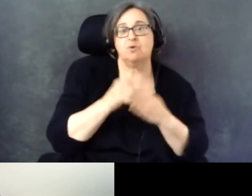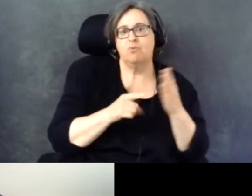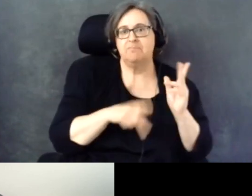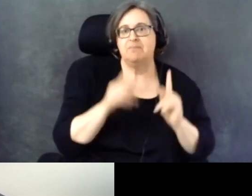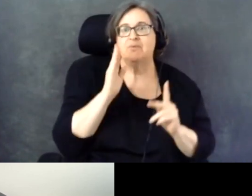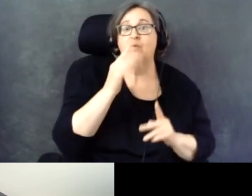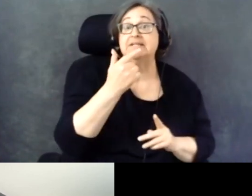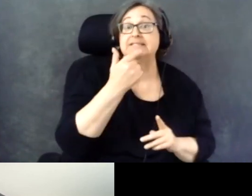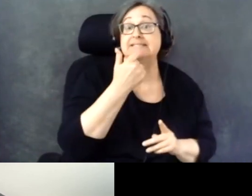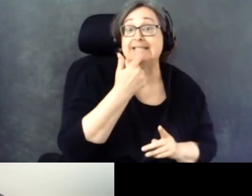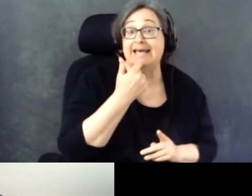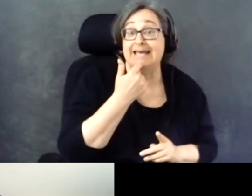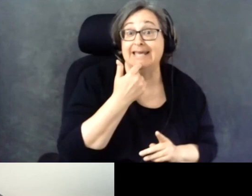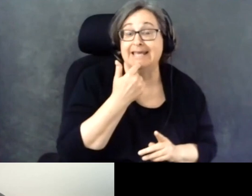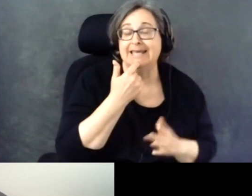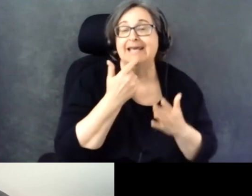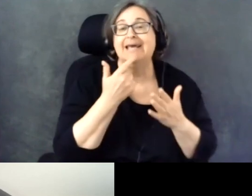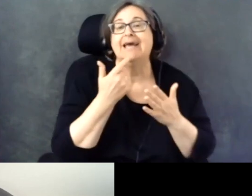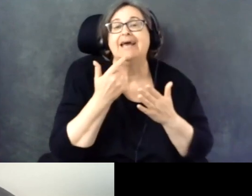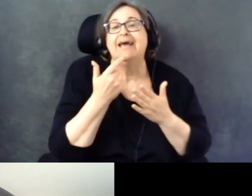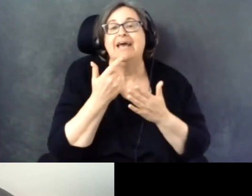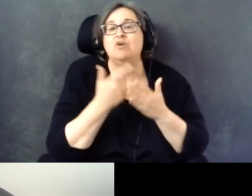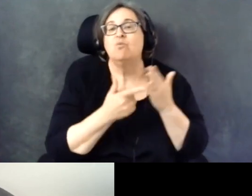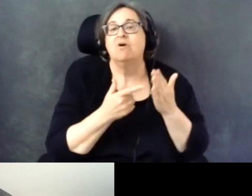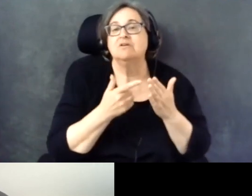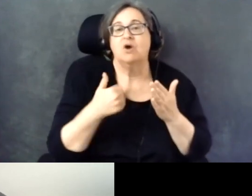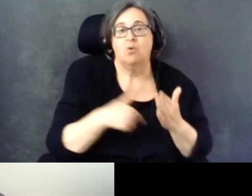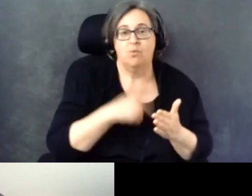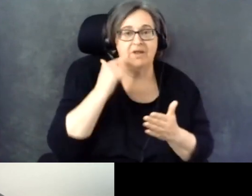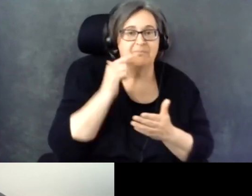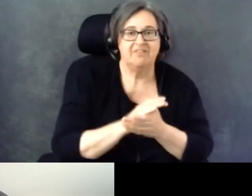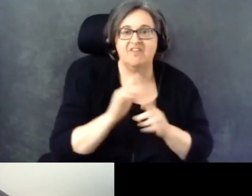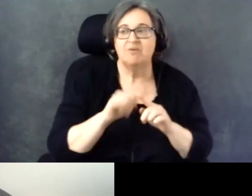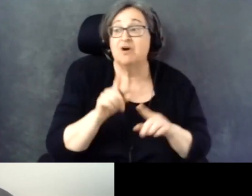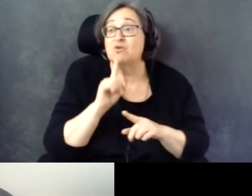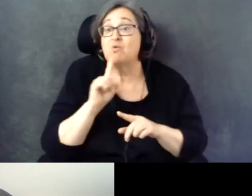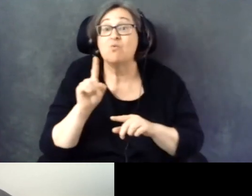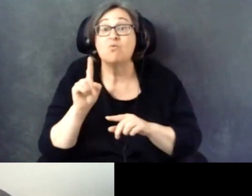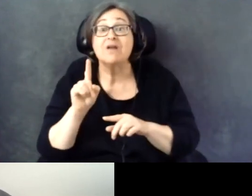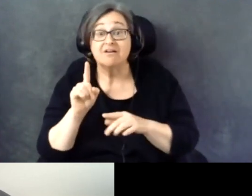we see in reality when it comes to the policies that shape our lives.